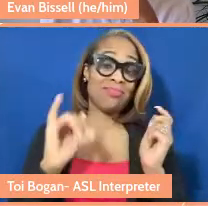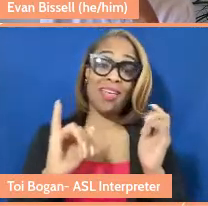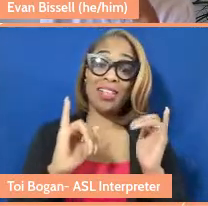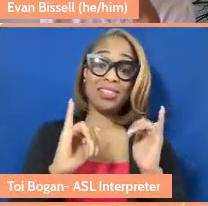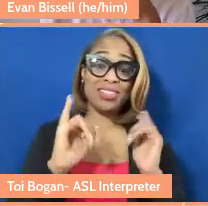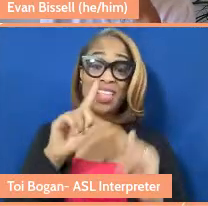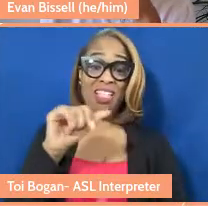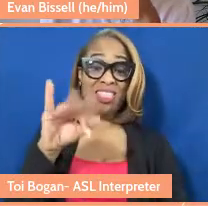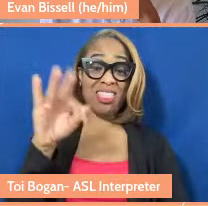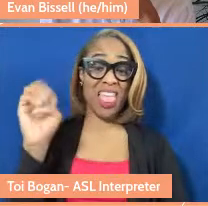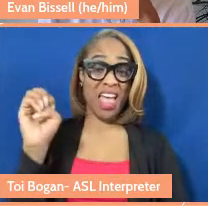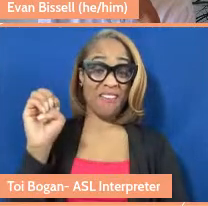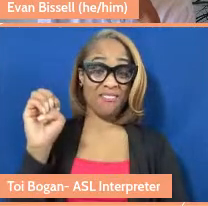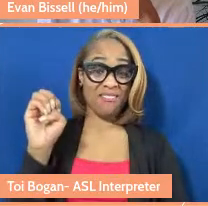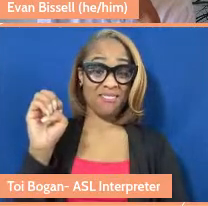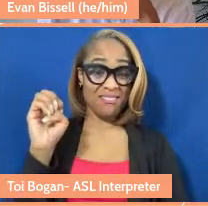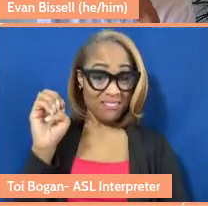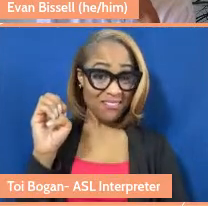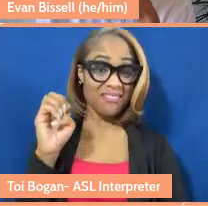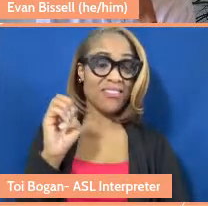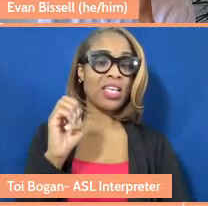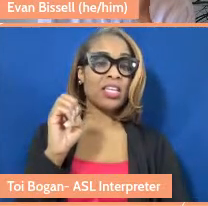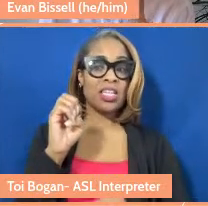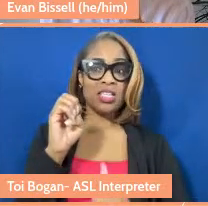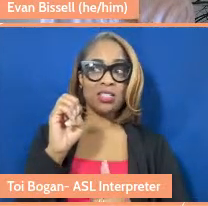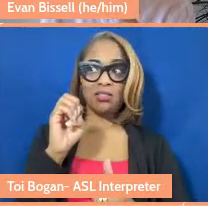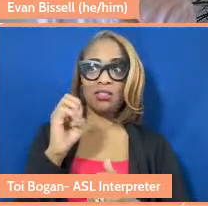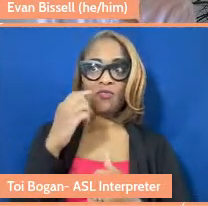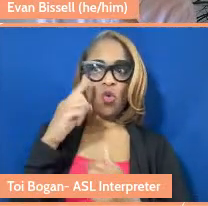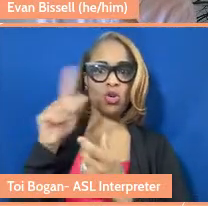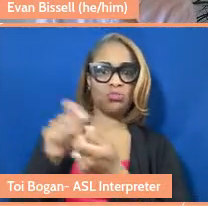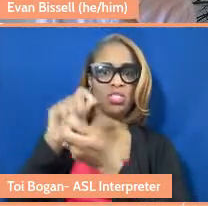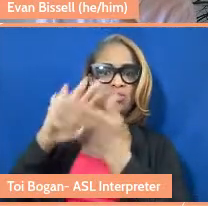especially in particular communities. You depend on your neighbors, you depend on your